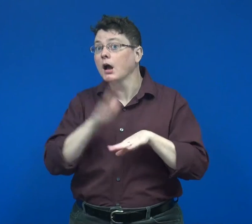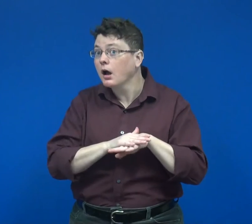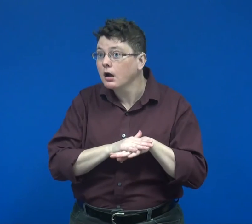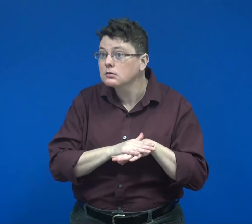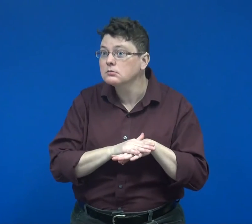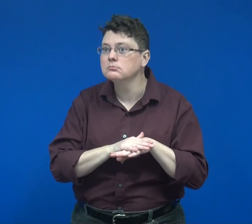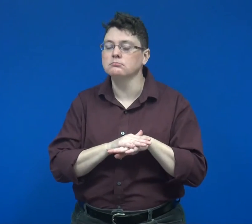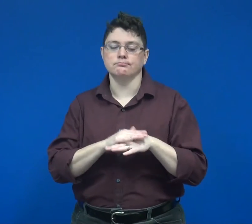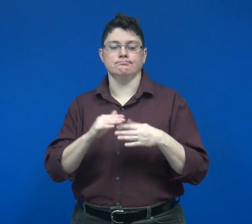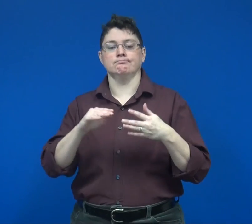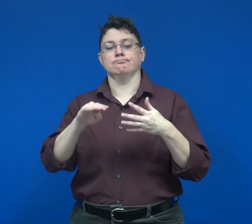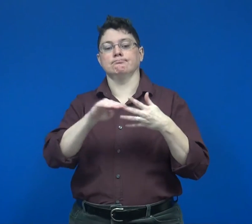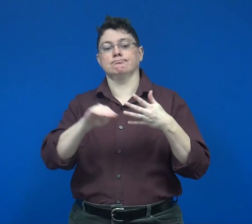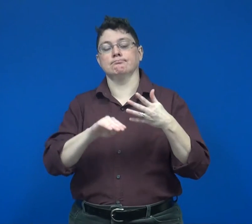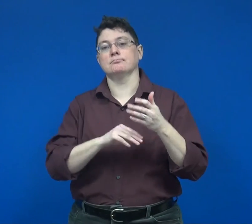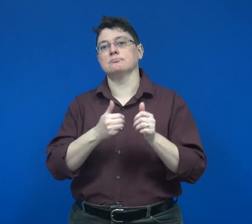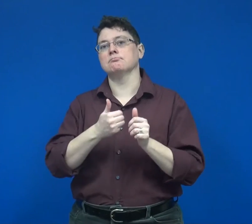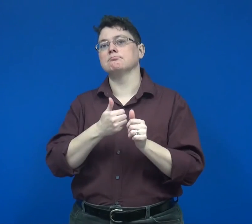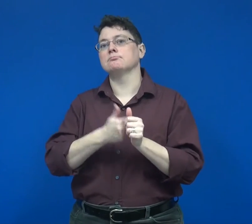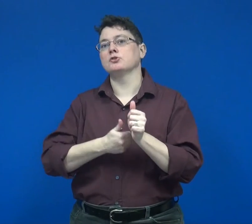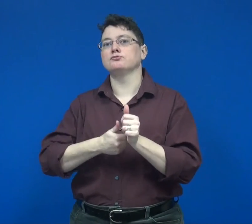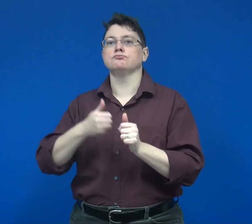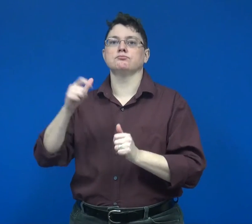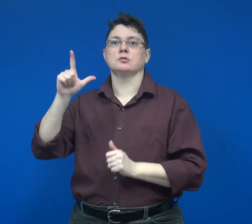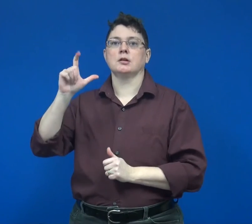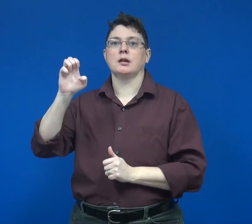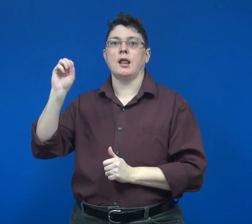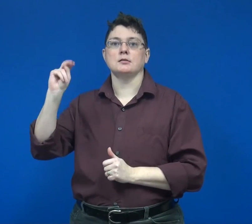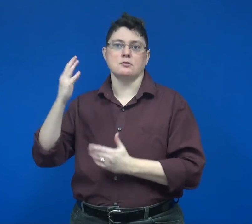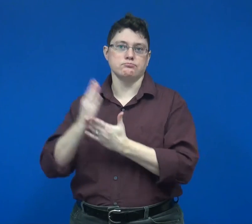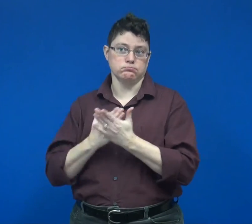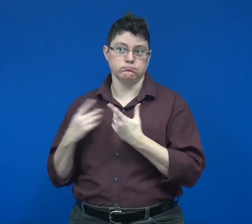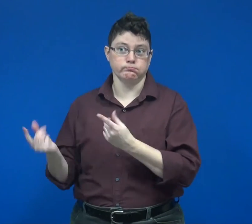that are interspersed in each lesson.